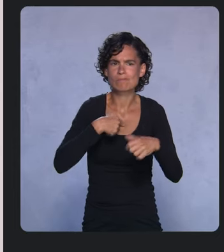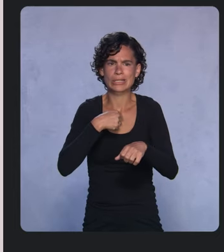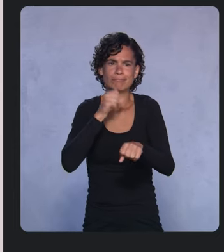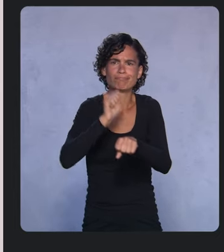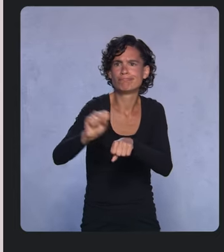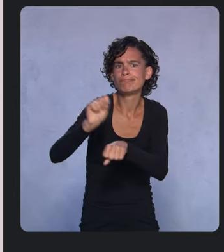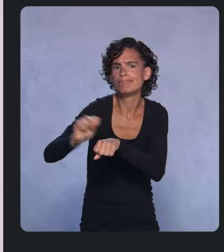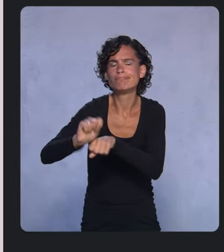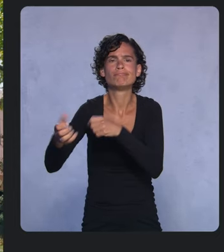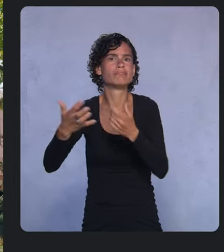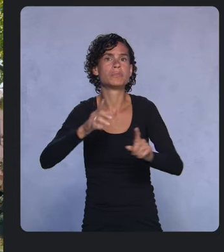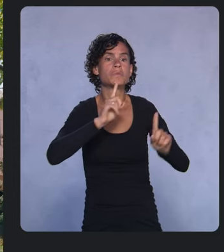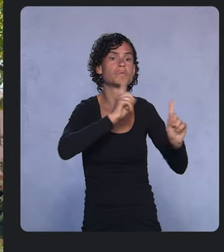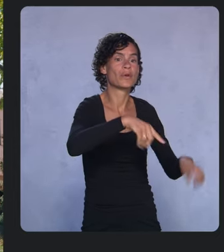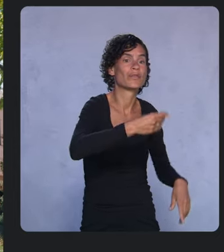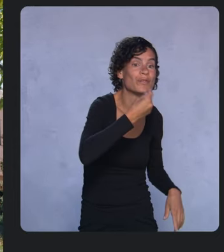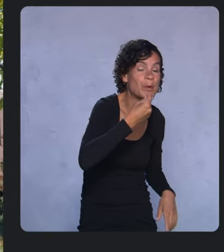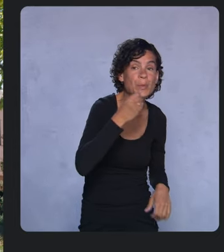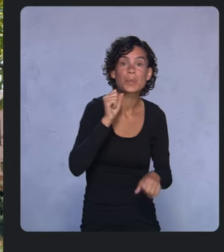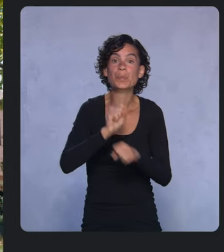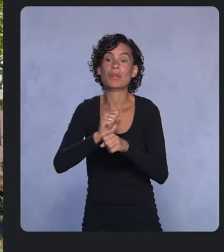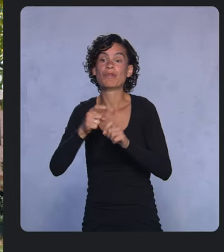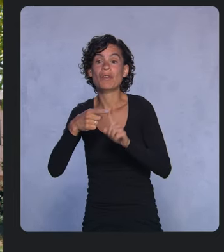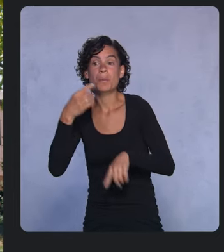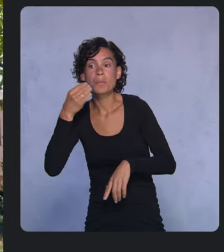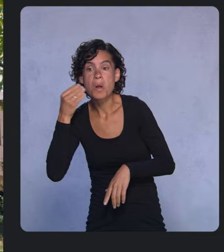to working from home to staying connected with our loved ones.